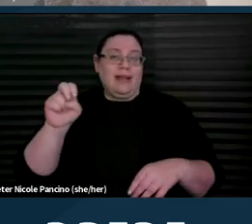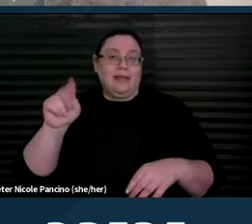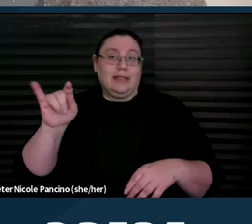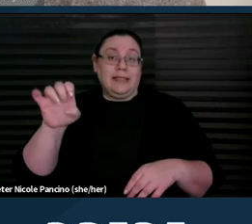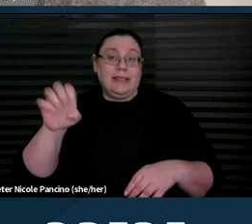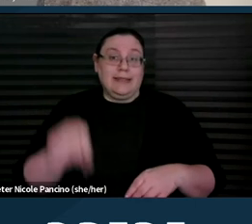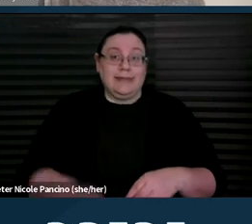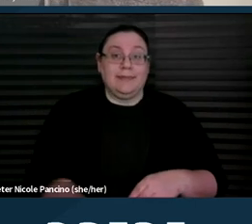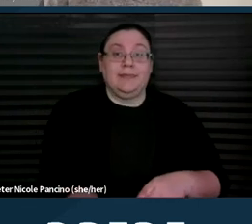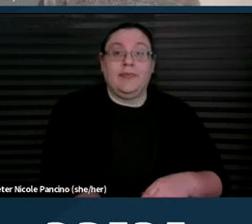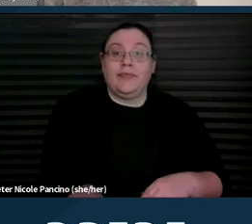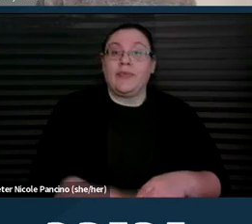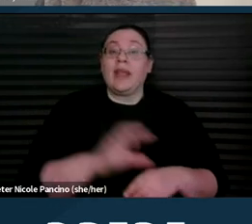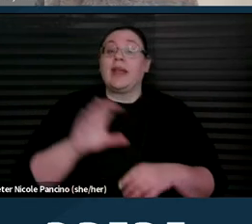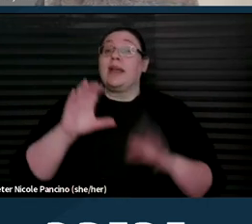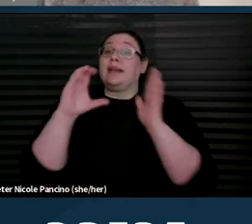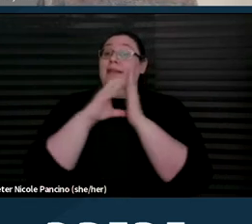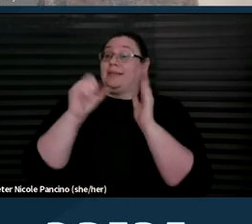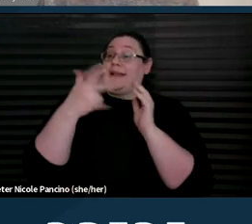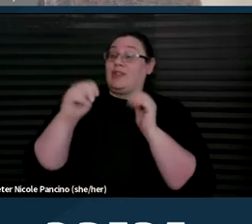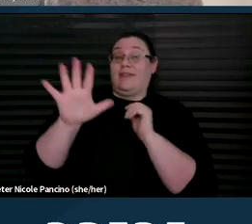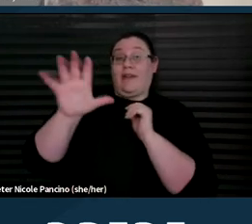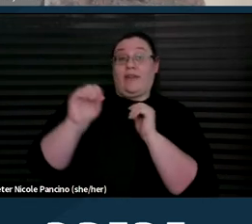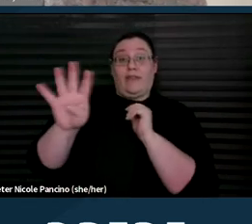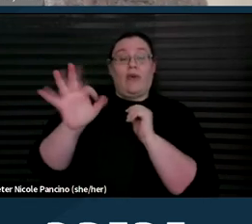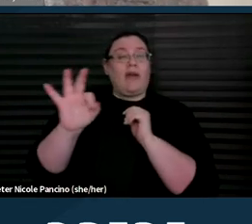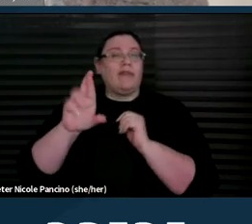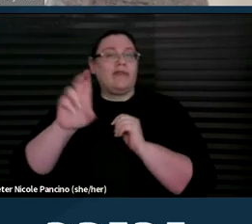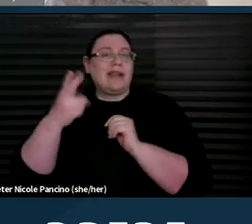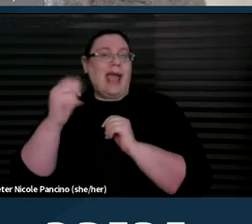And Section 504 of the Rehabilitation Act of 1973